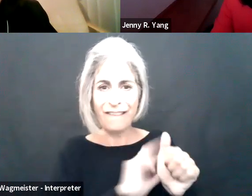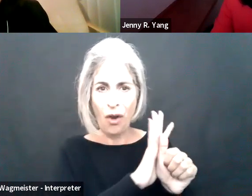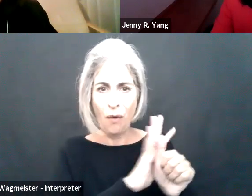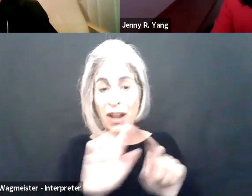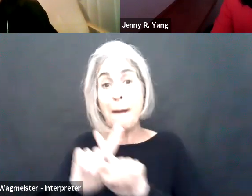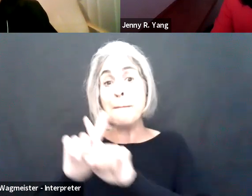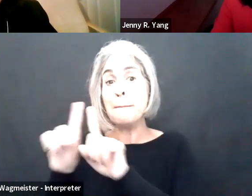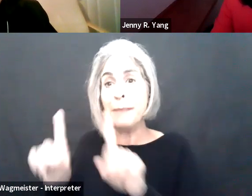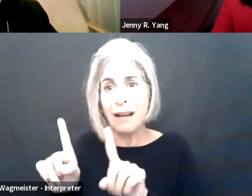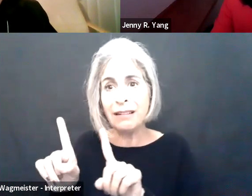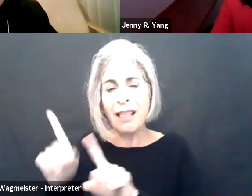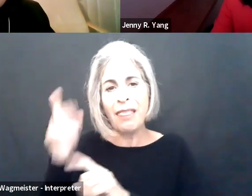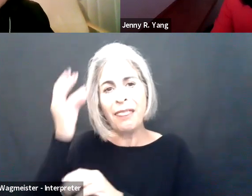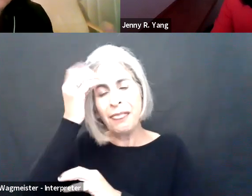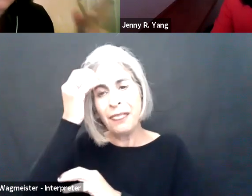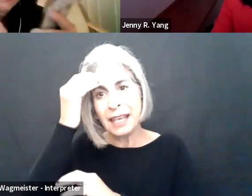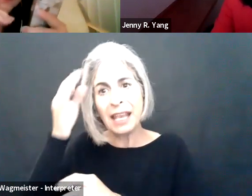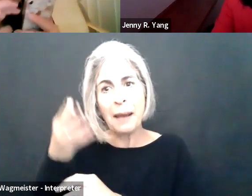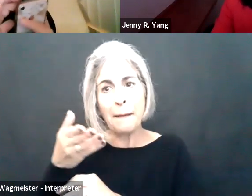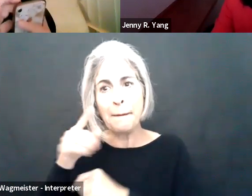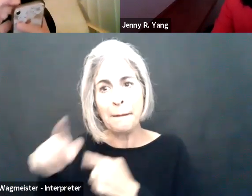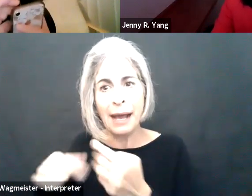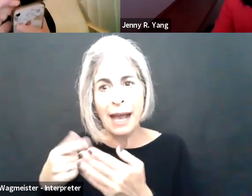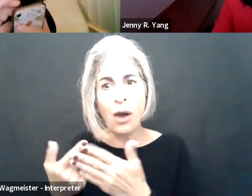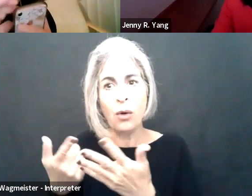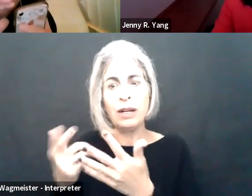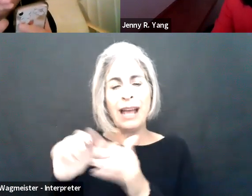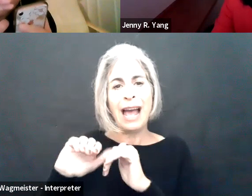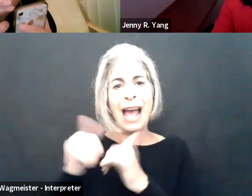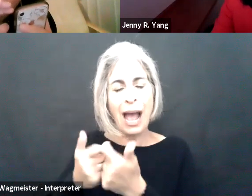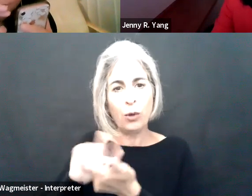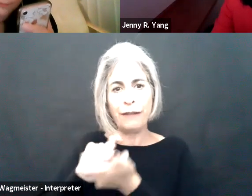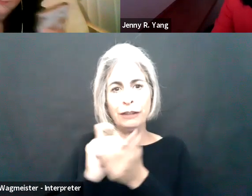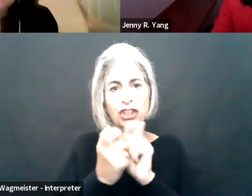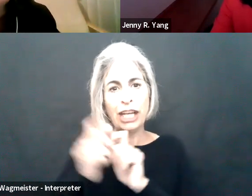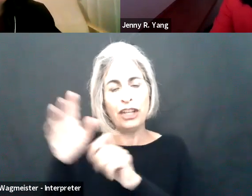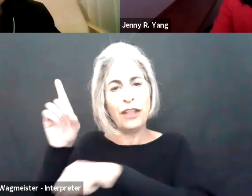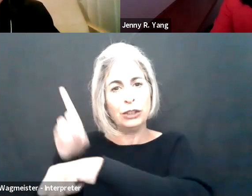analysis really doesn't change due to covid, but there is -- there are considerations in the way the position